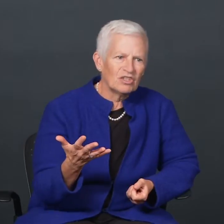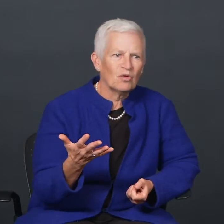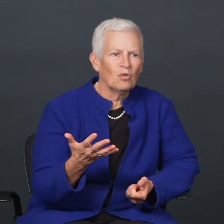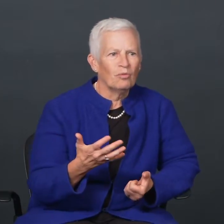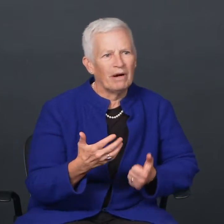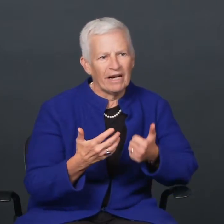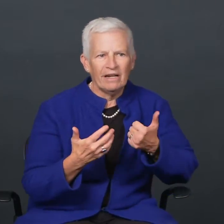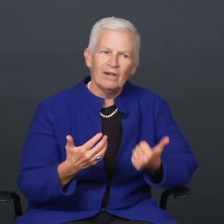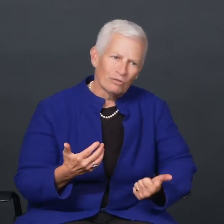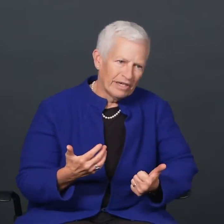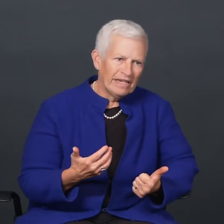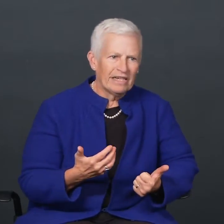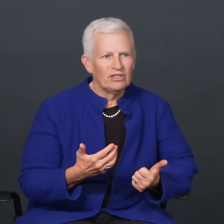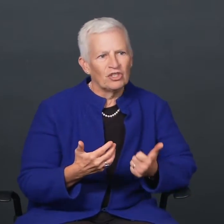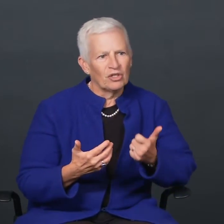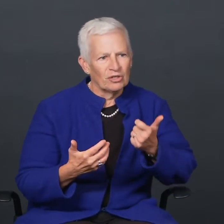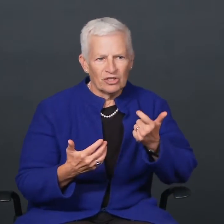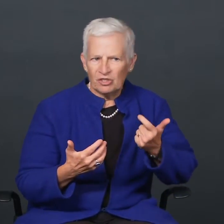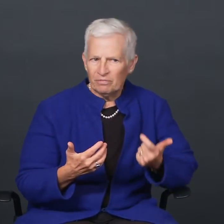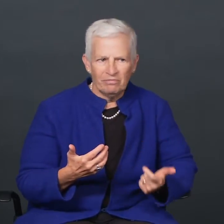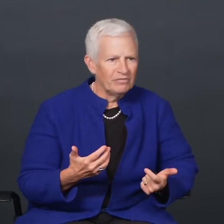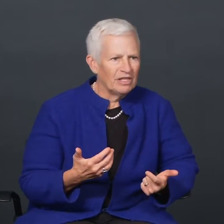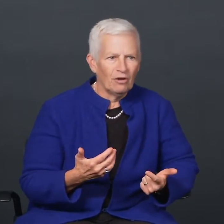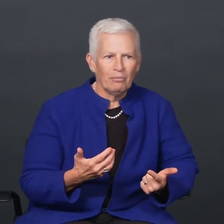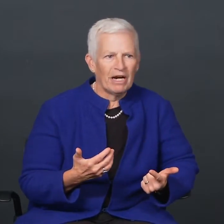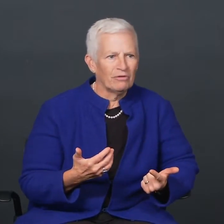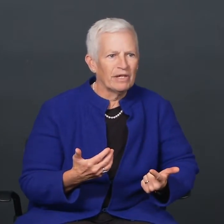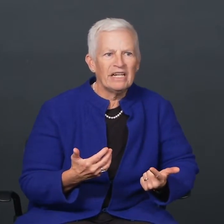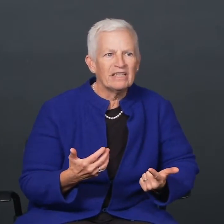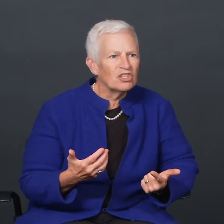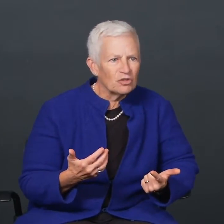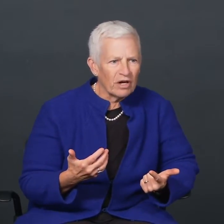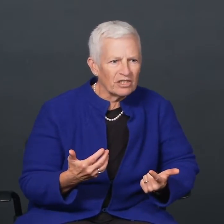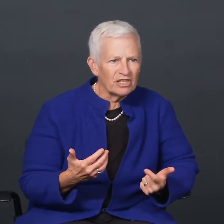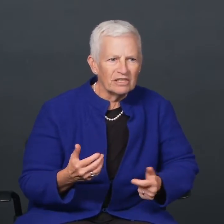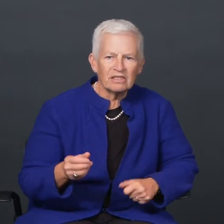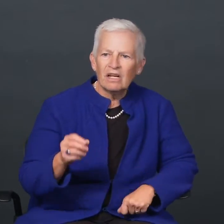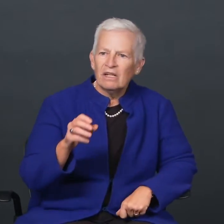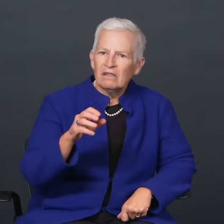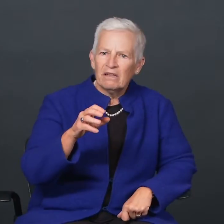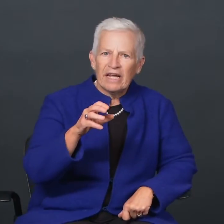school, by reading in church, you know, by reading instructions.